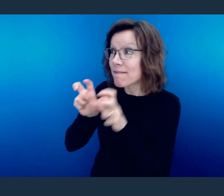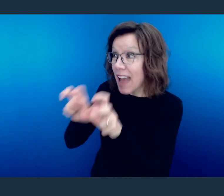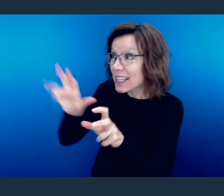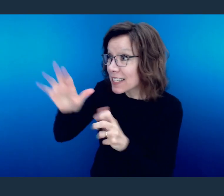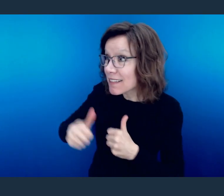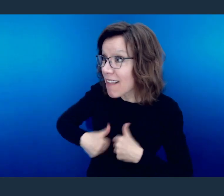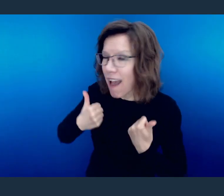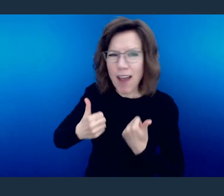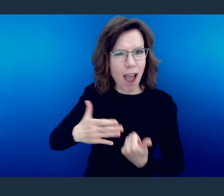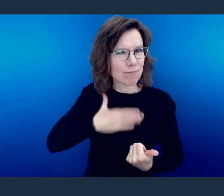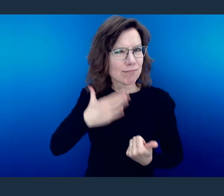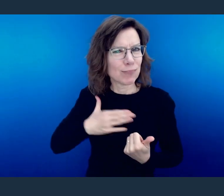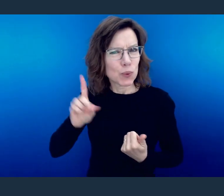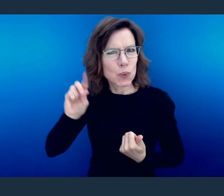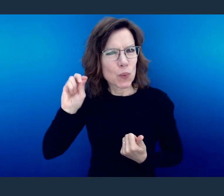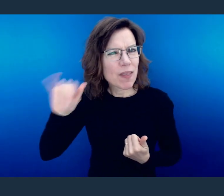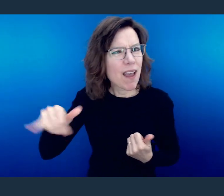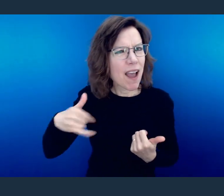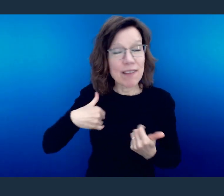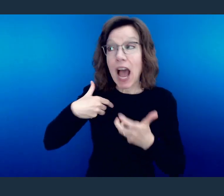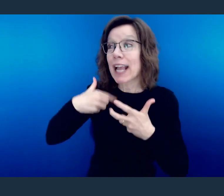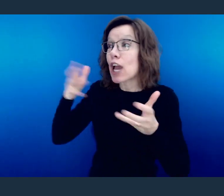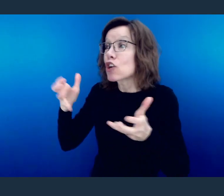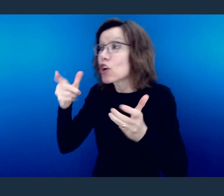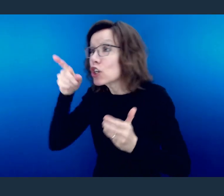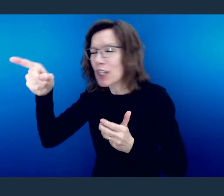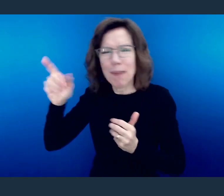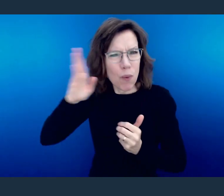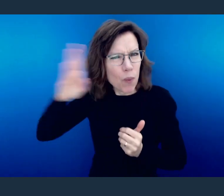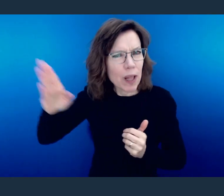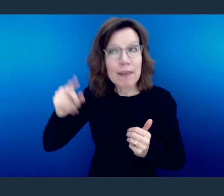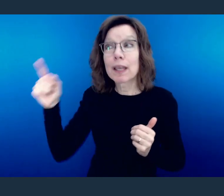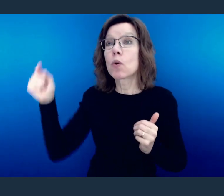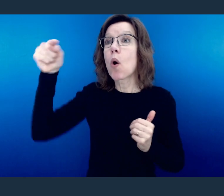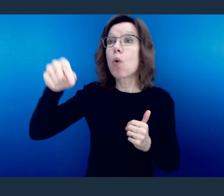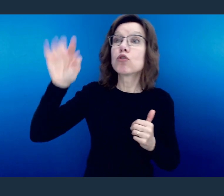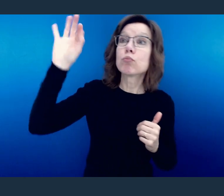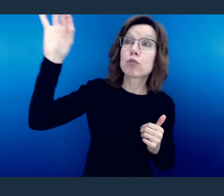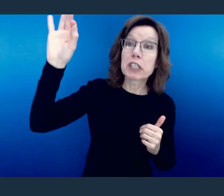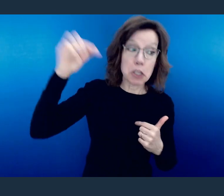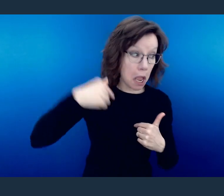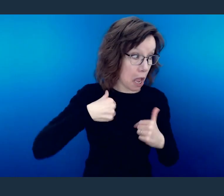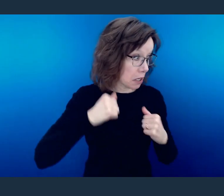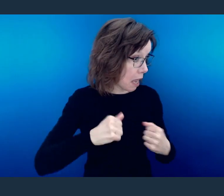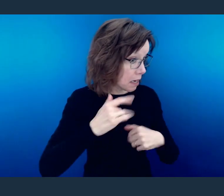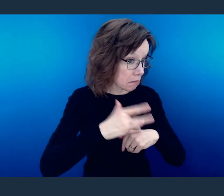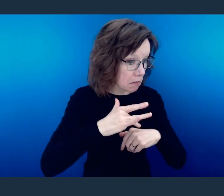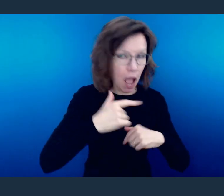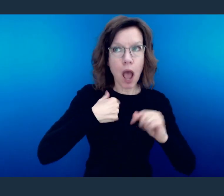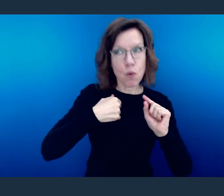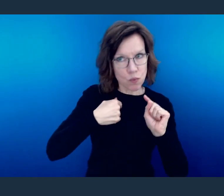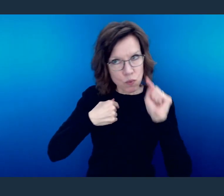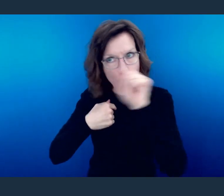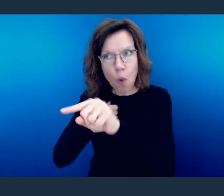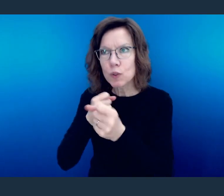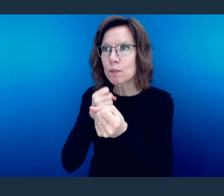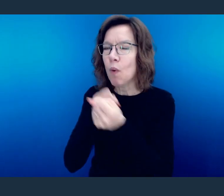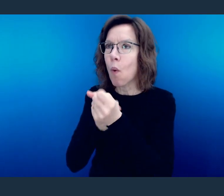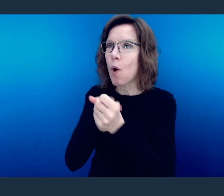When I have the opportunity to encourage him, I do that. If he had a preaching engagement and I was available to be there, I was there to support